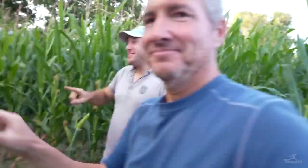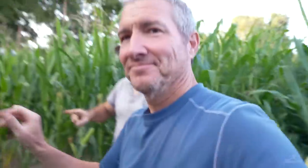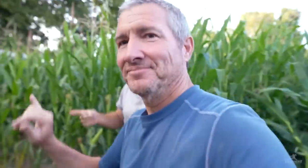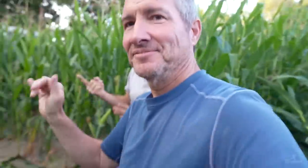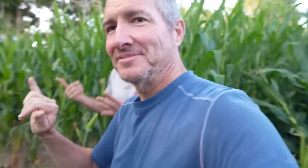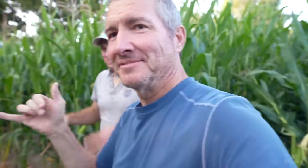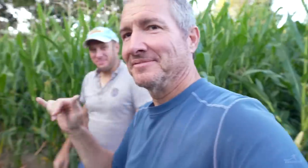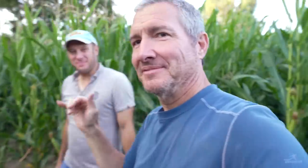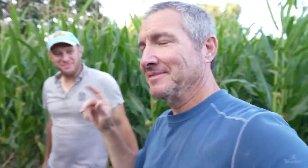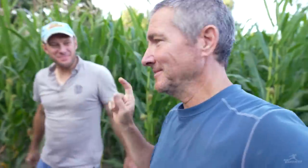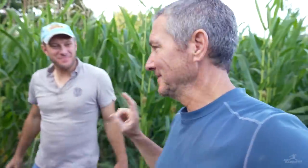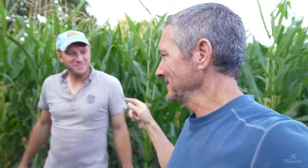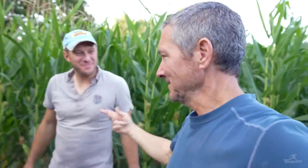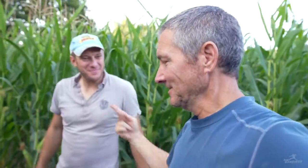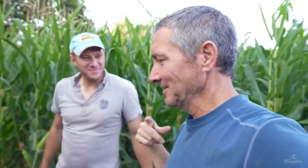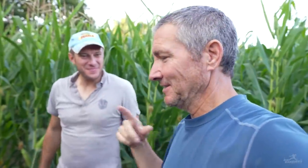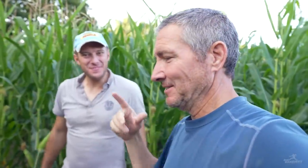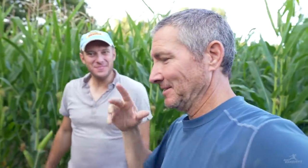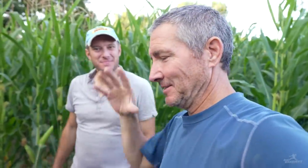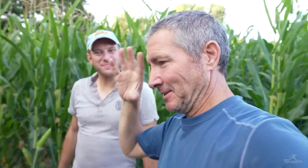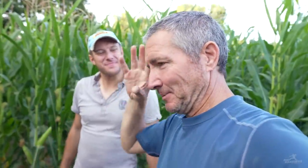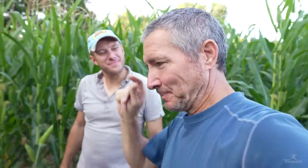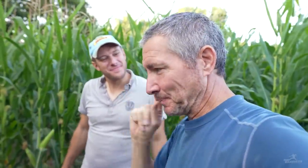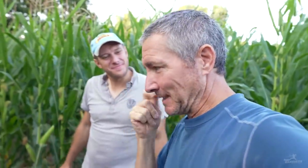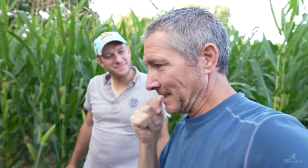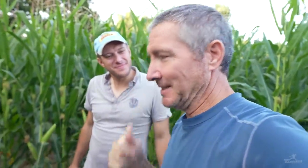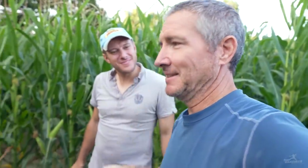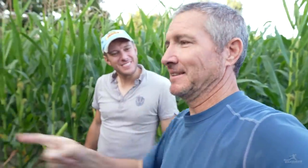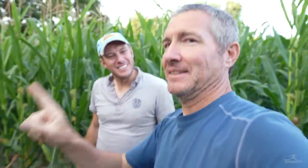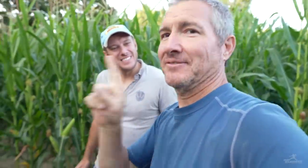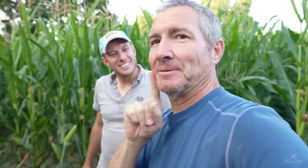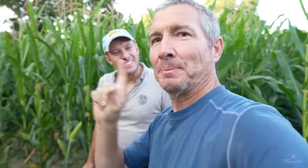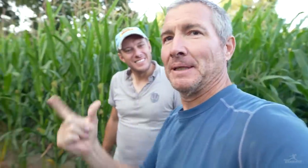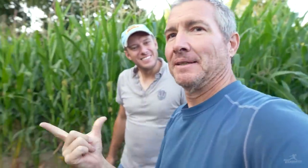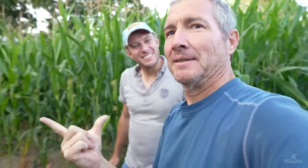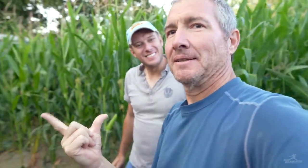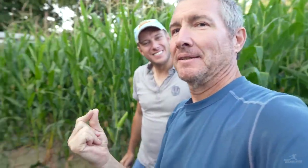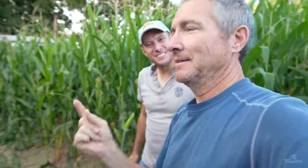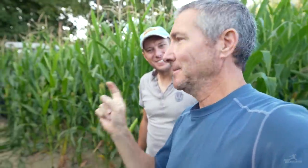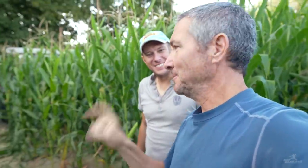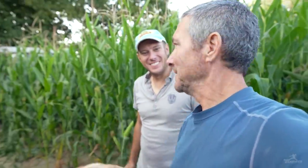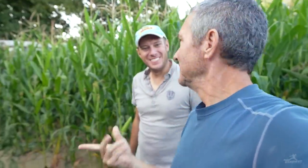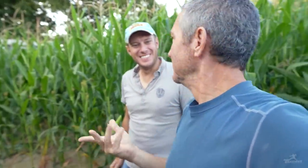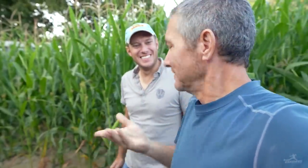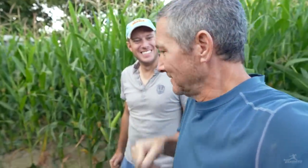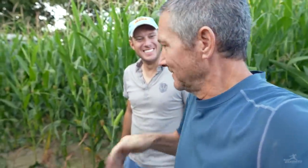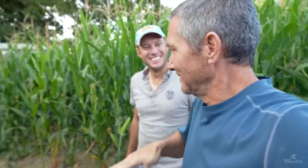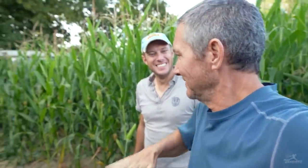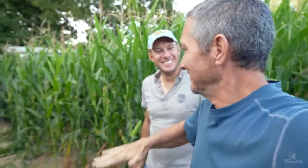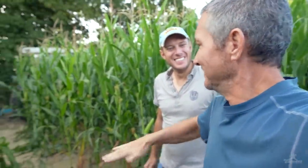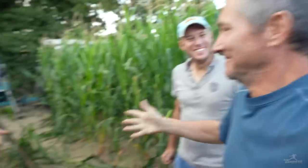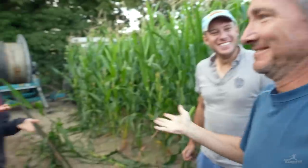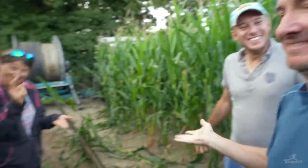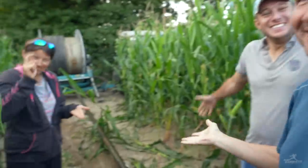Just like we need a male and female to have children.